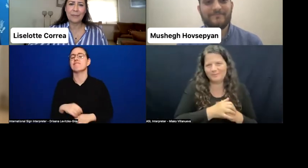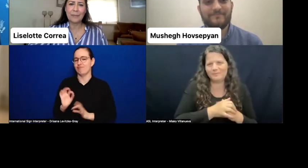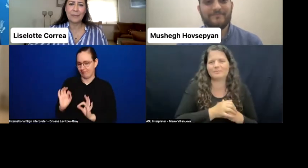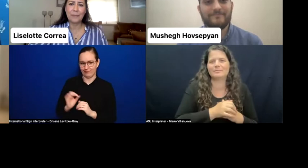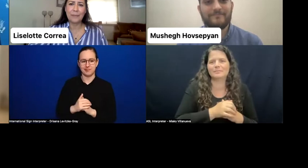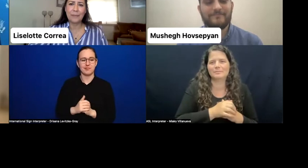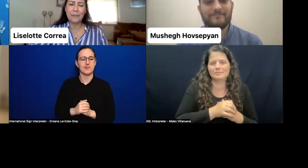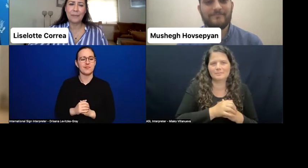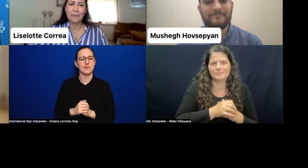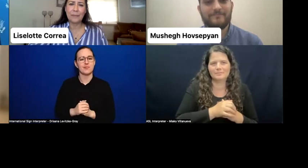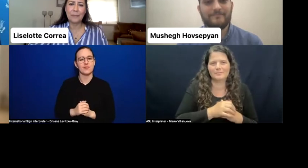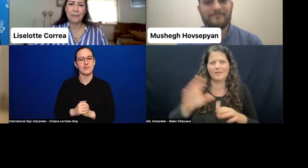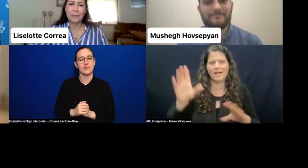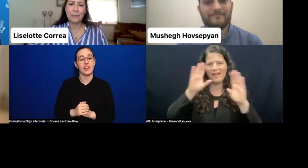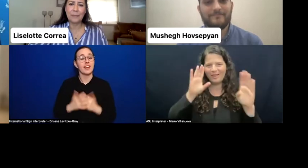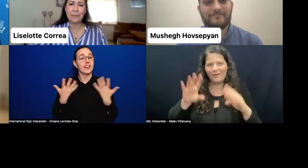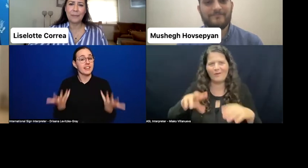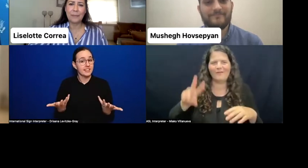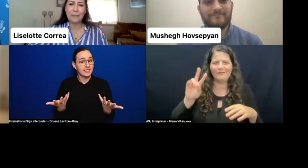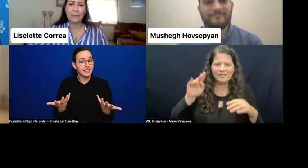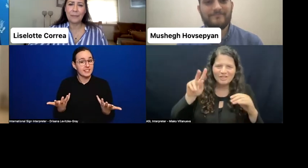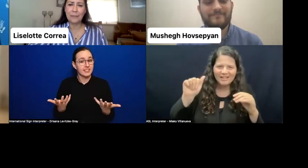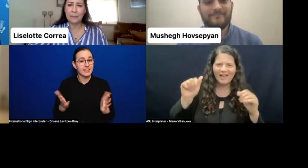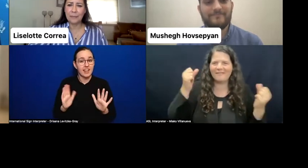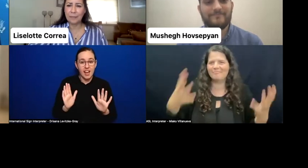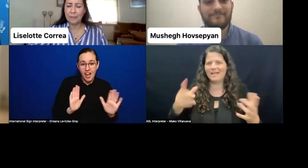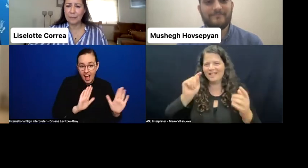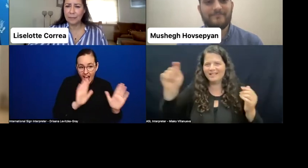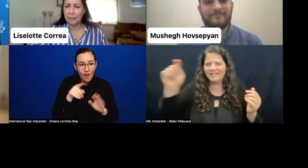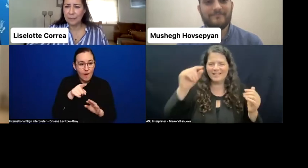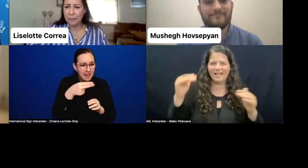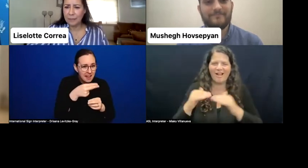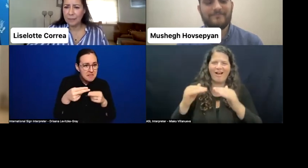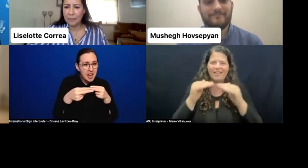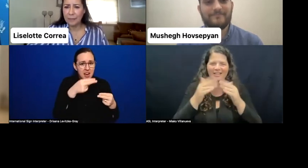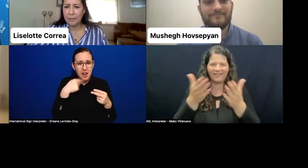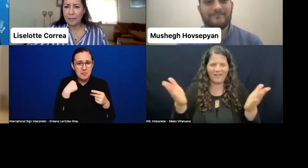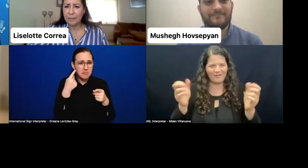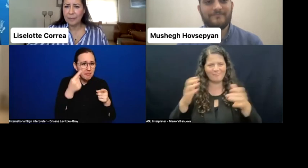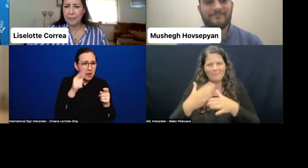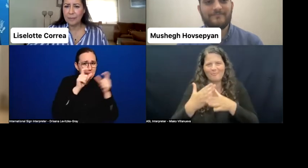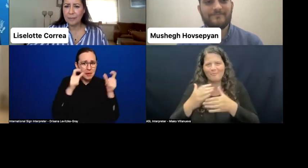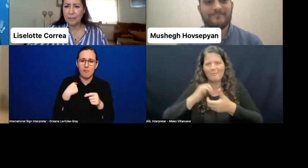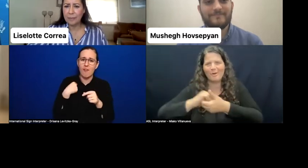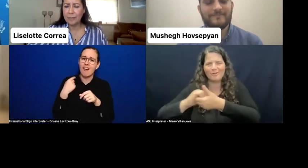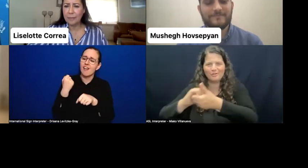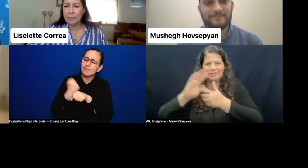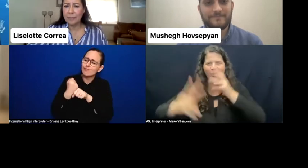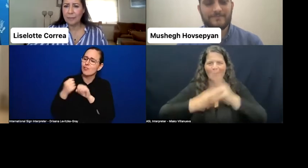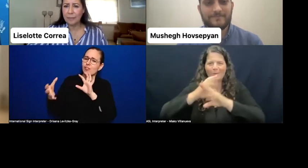Hello Virginia and many, many of my colleagues and my partners I know and I love.